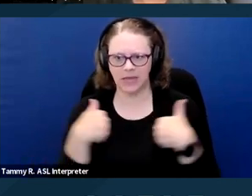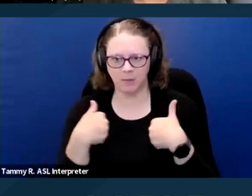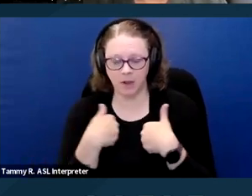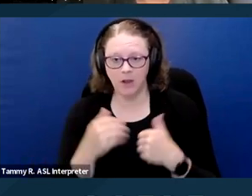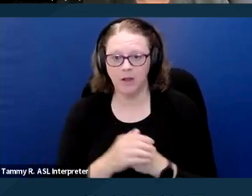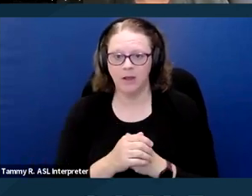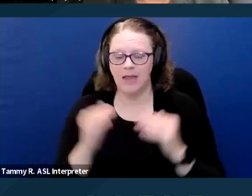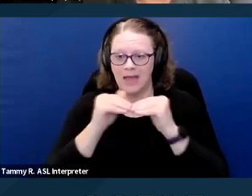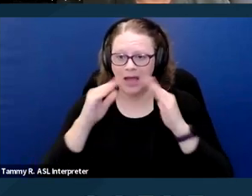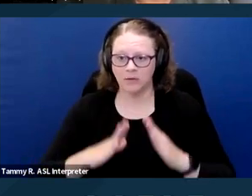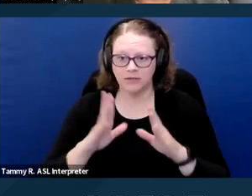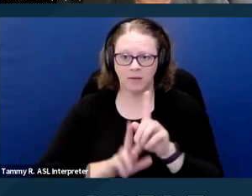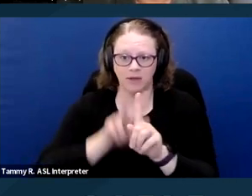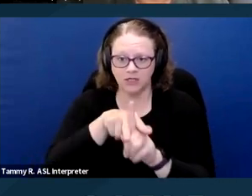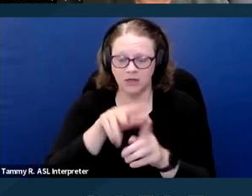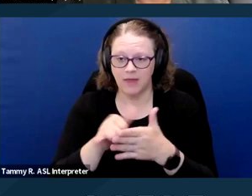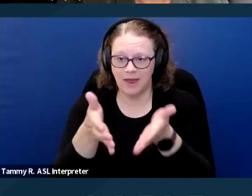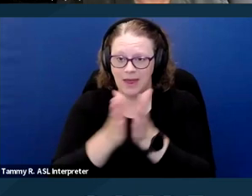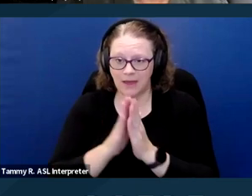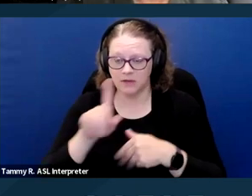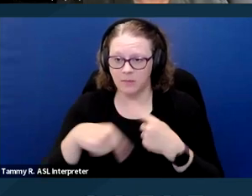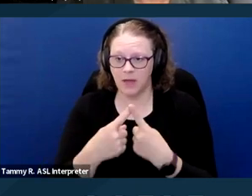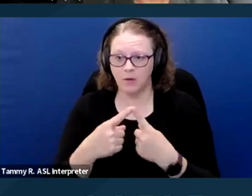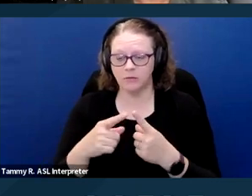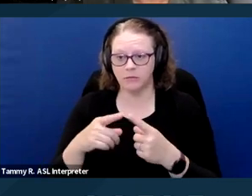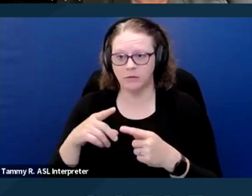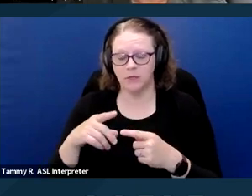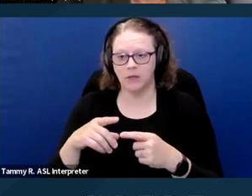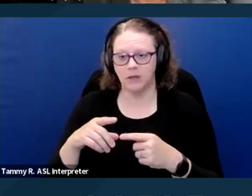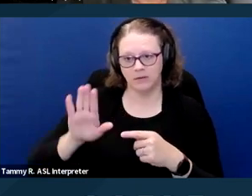Housing applications that ask about a applicant's disability